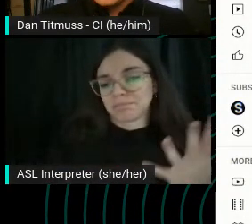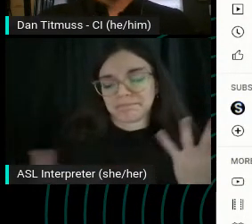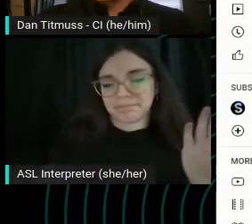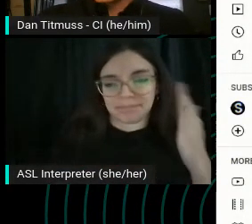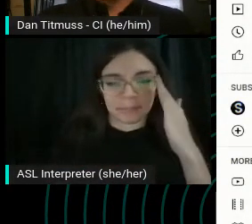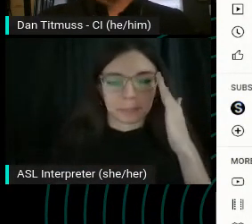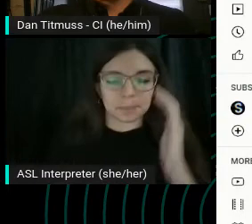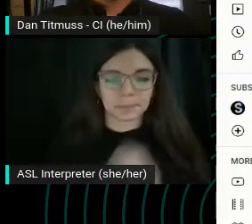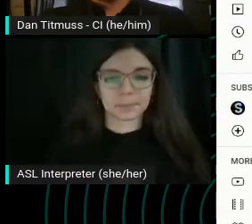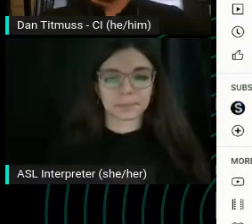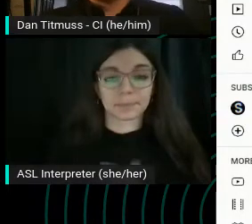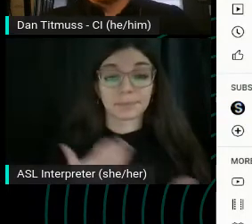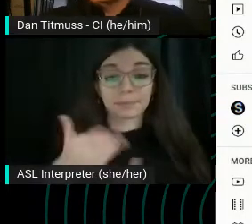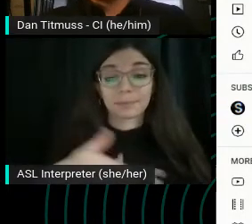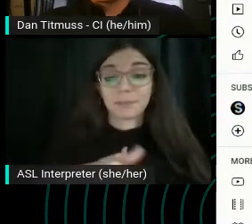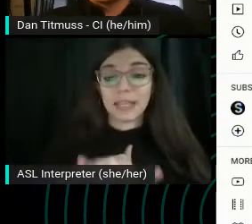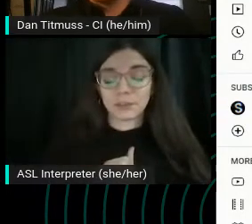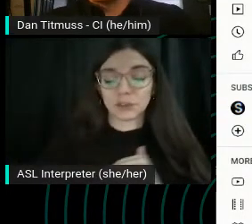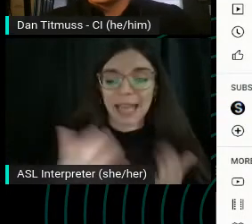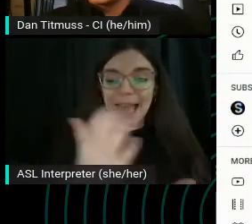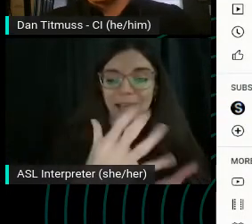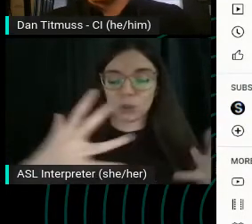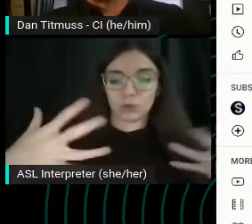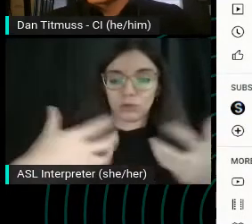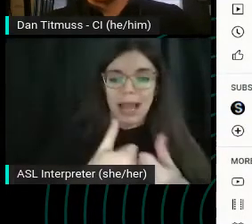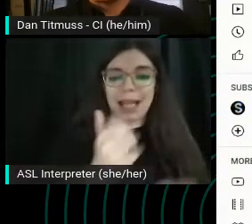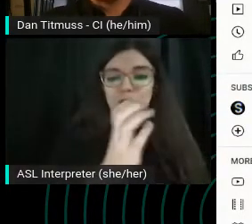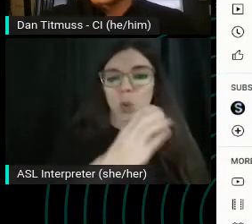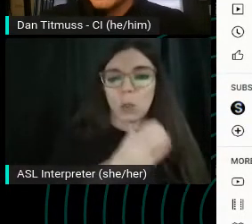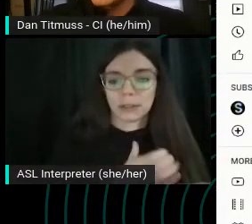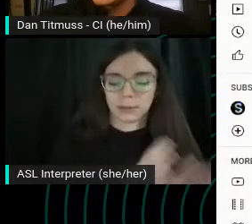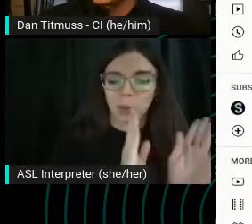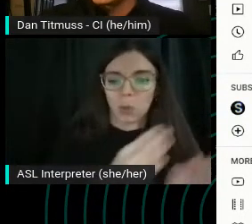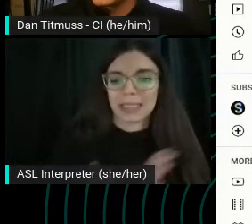After that crash course those organize their content into relevant sections.